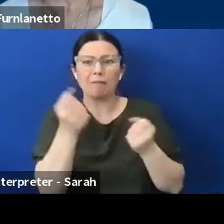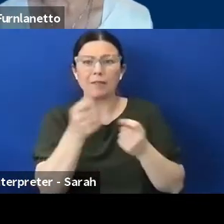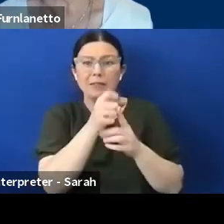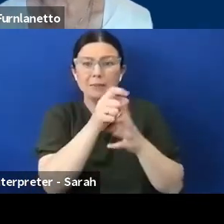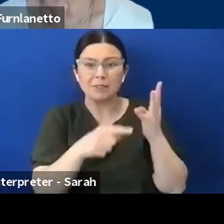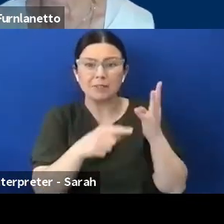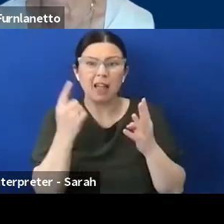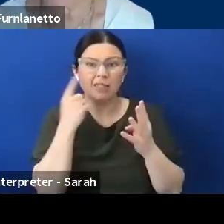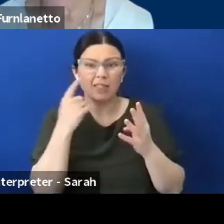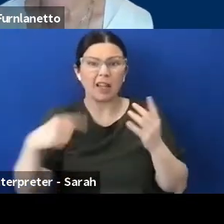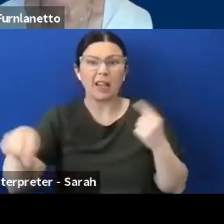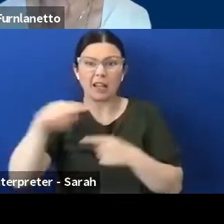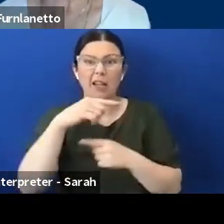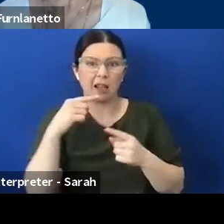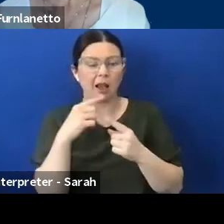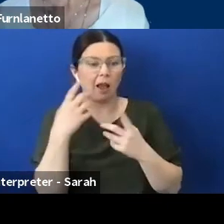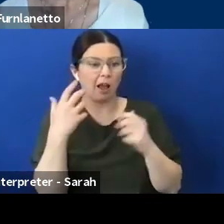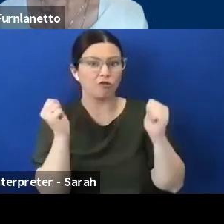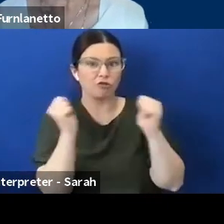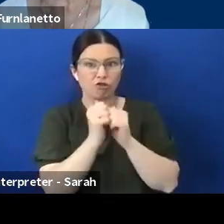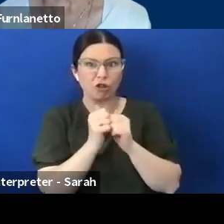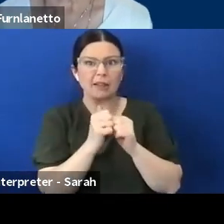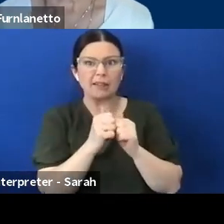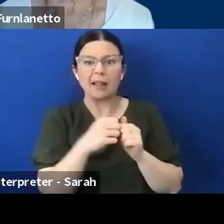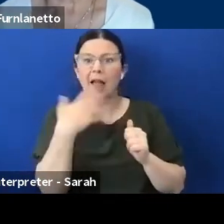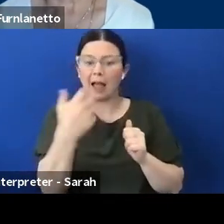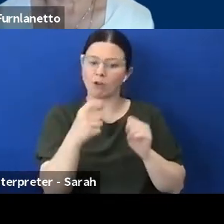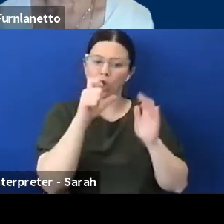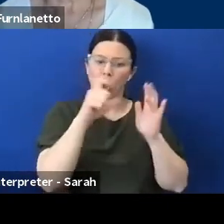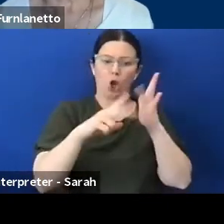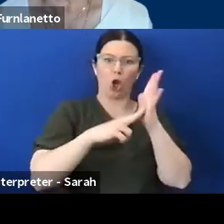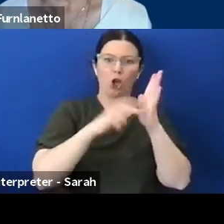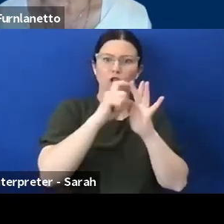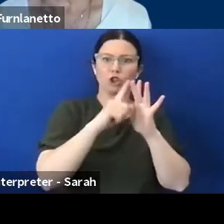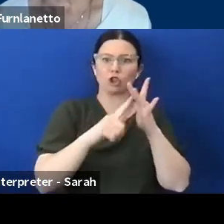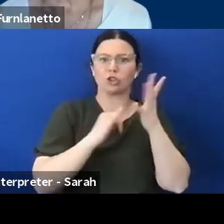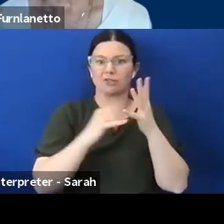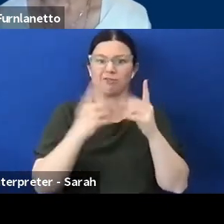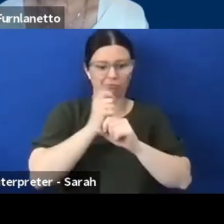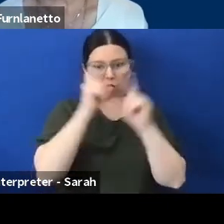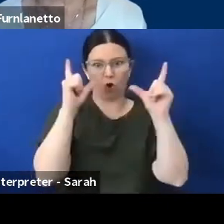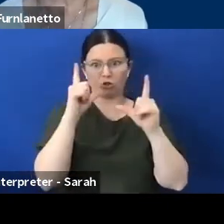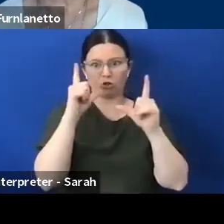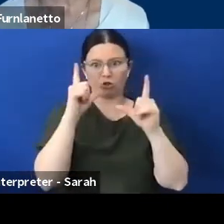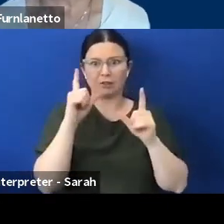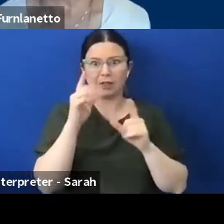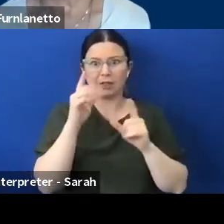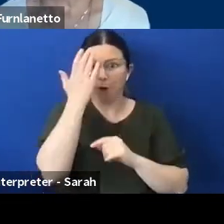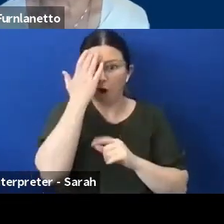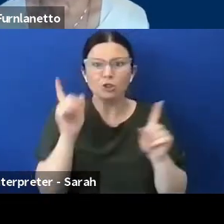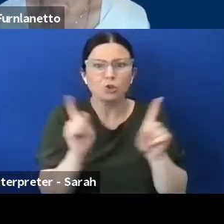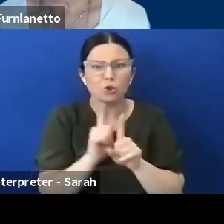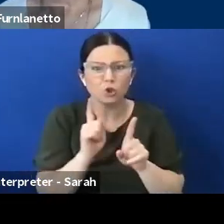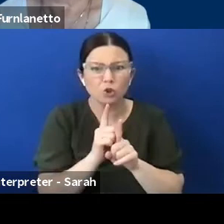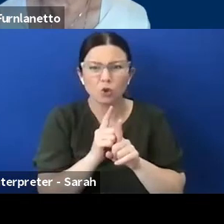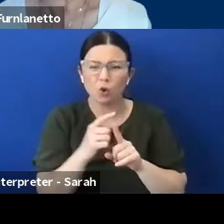conscious bias that exists, I think that we need to remember that our emergency services are people